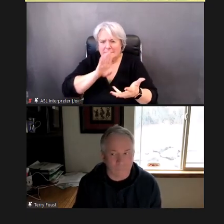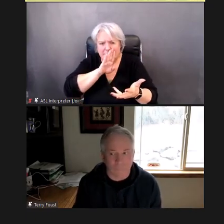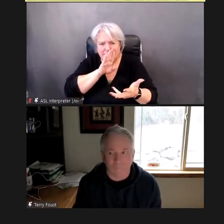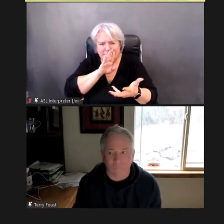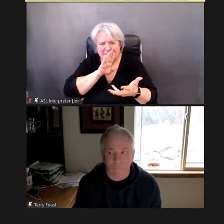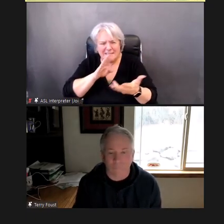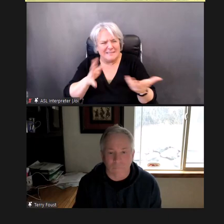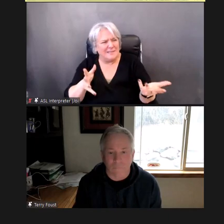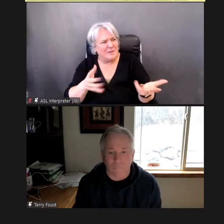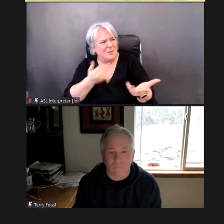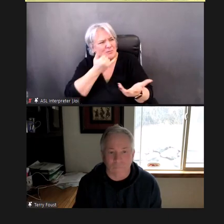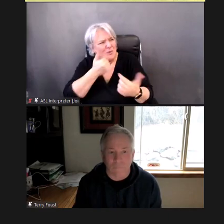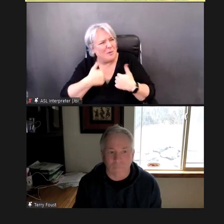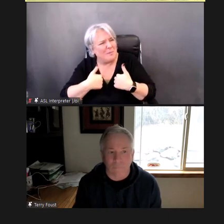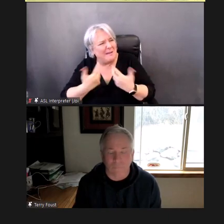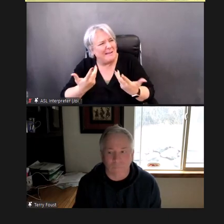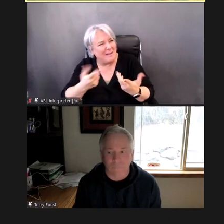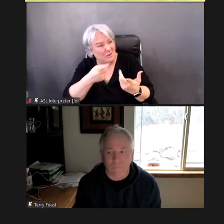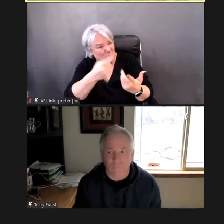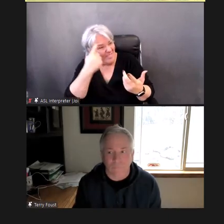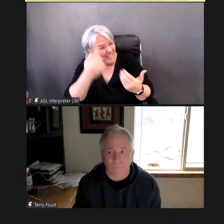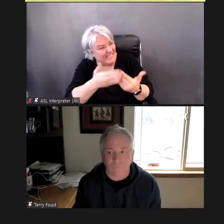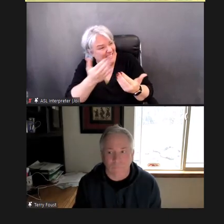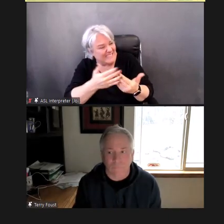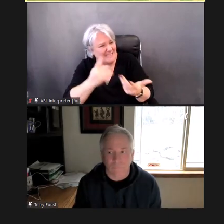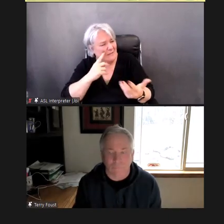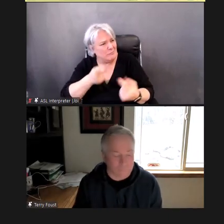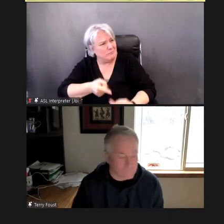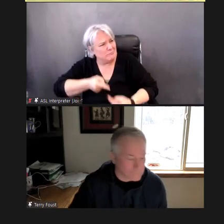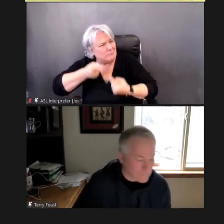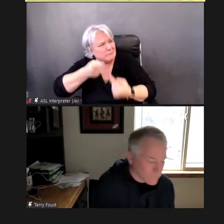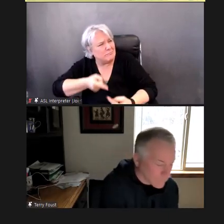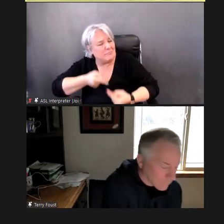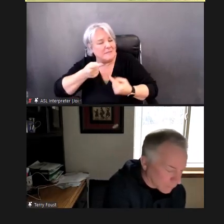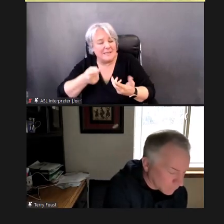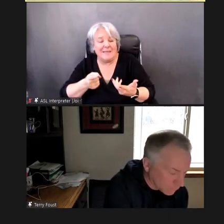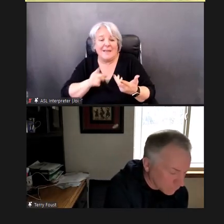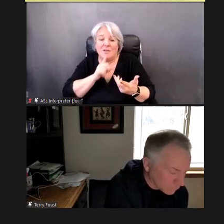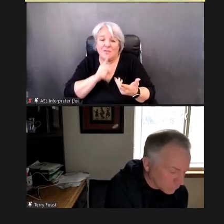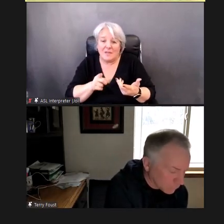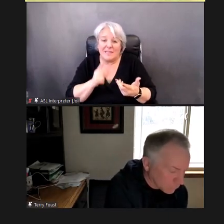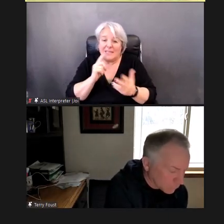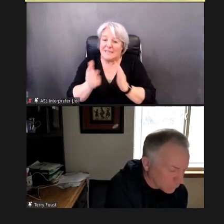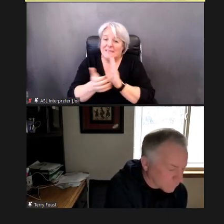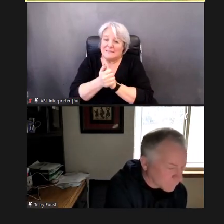When, actually, -- it's really a skill-development experience that everybody has.